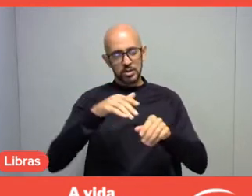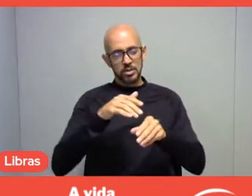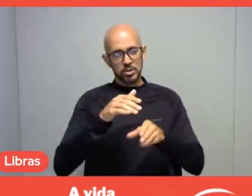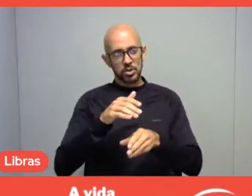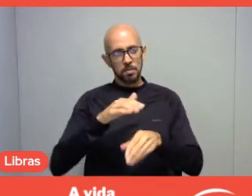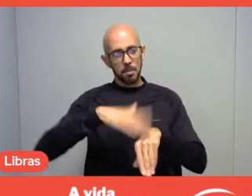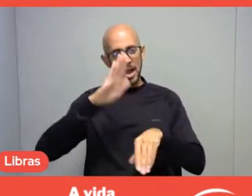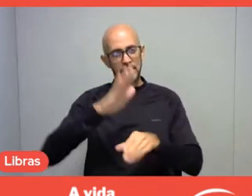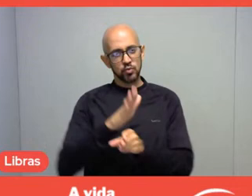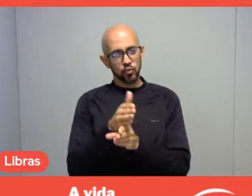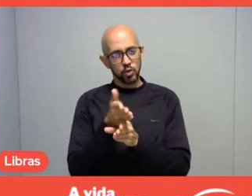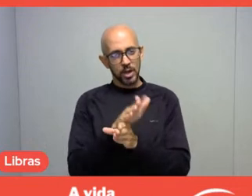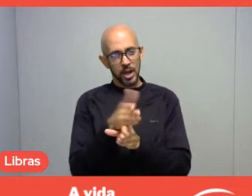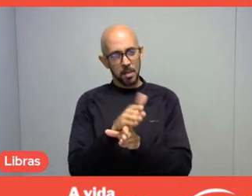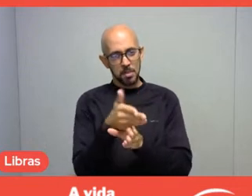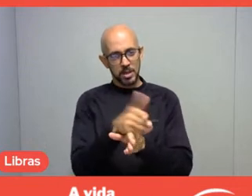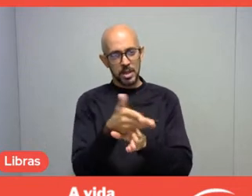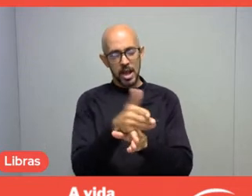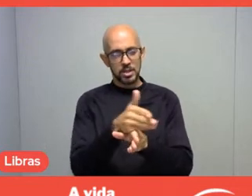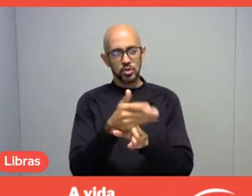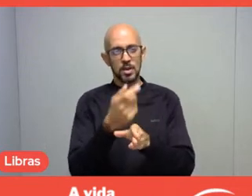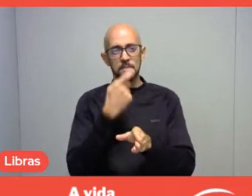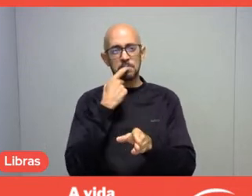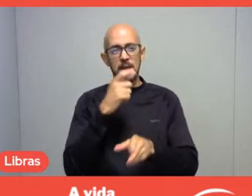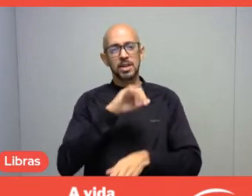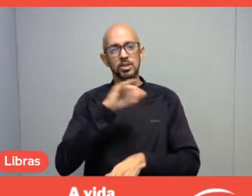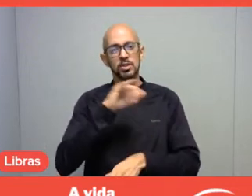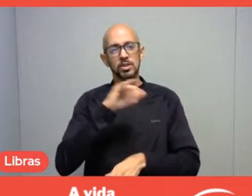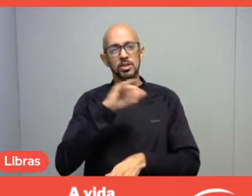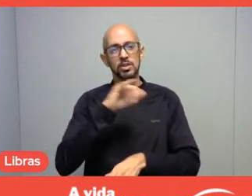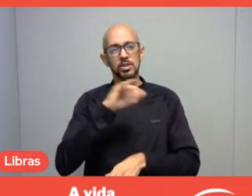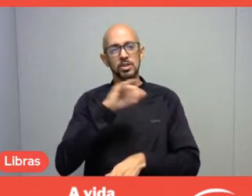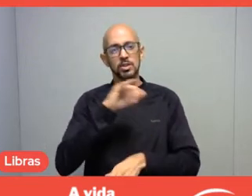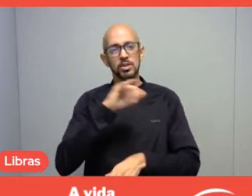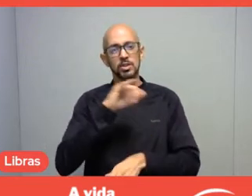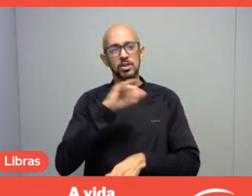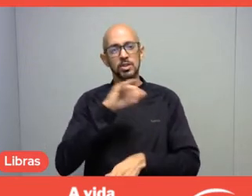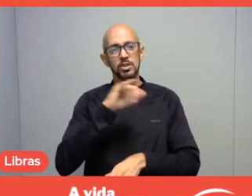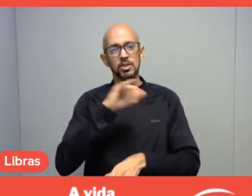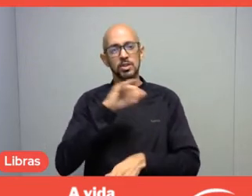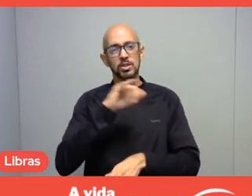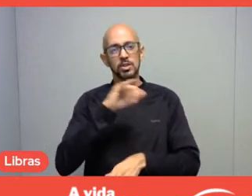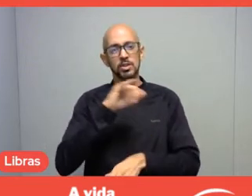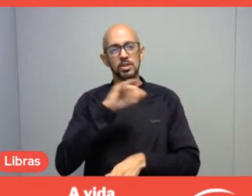close to Jardim Pantanal, places which are subject to flooding and so on,